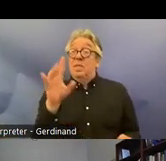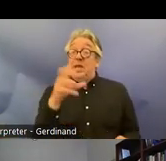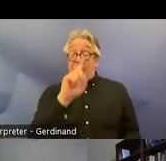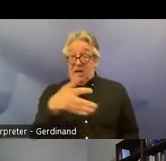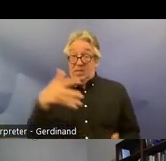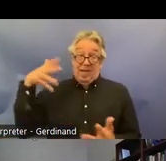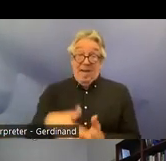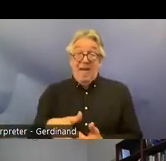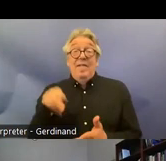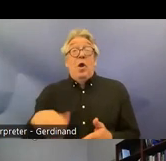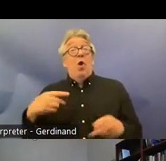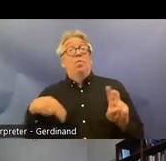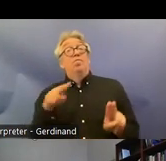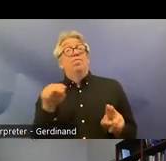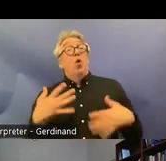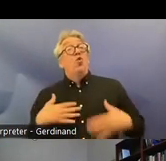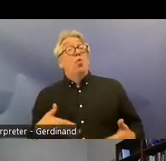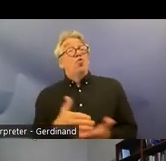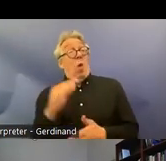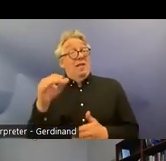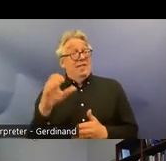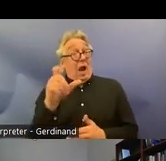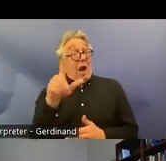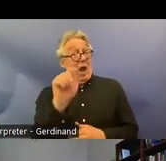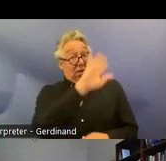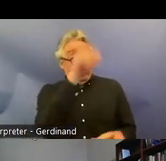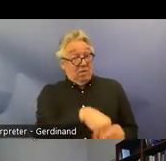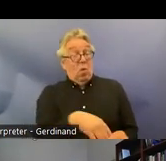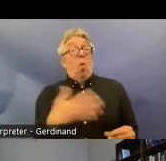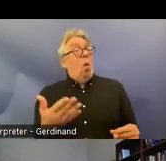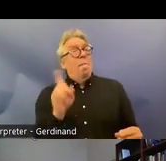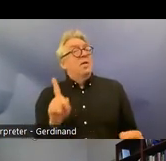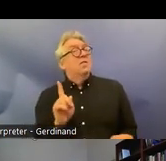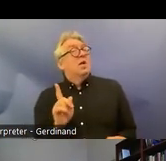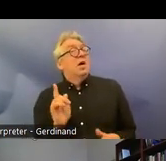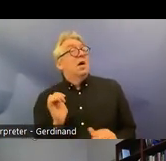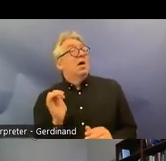into the Human Rights Act or into another act which would in principle be